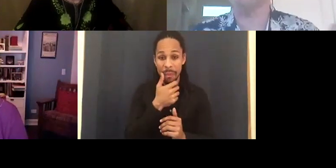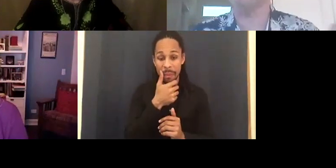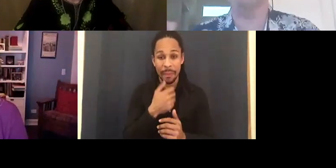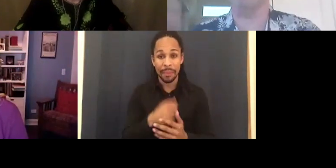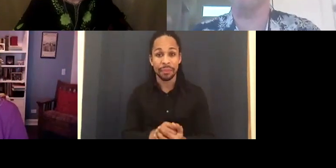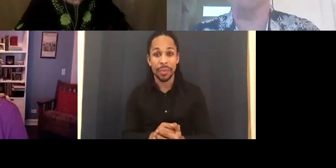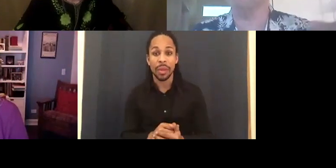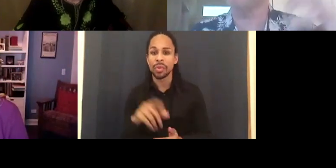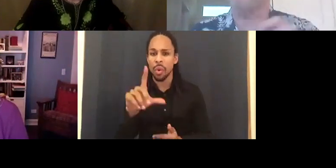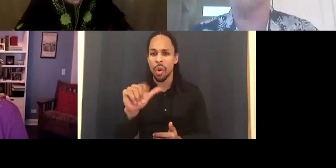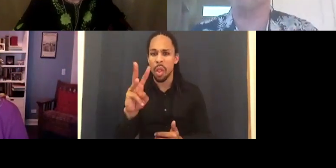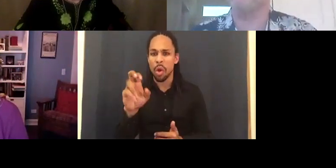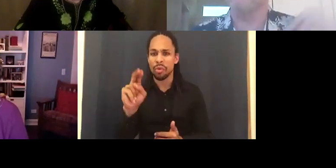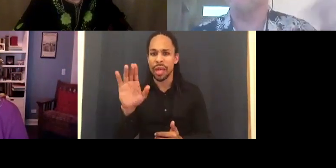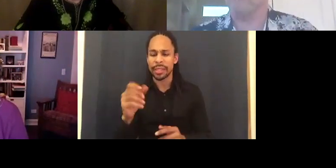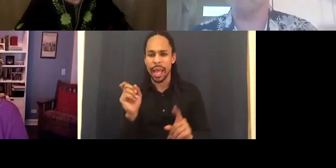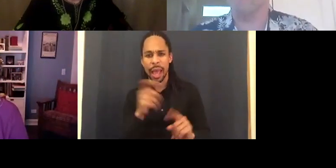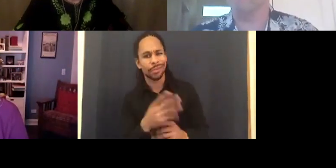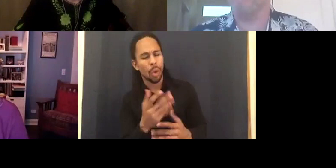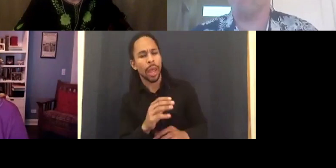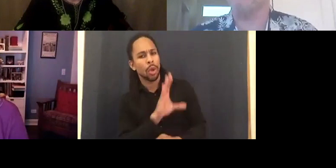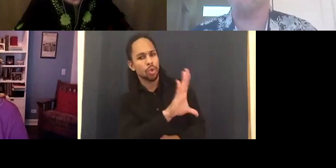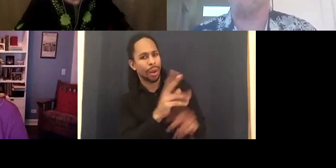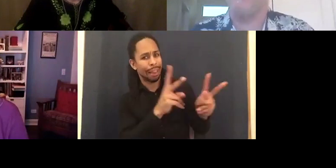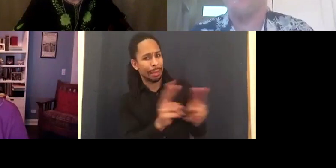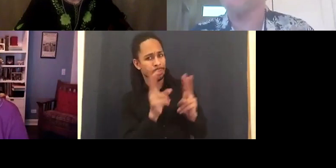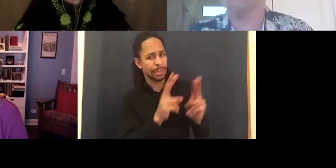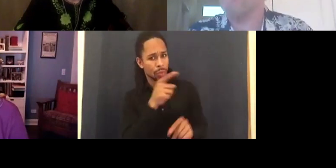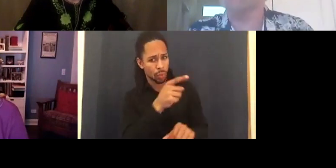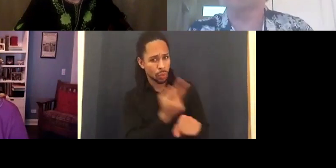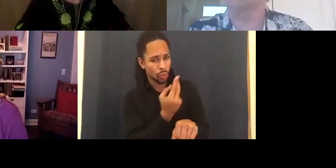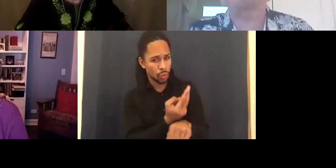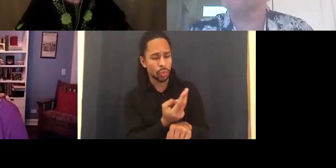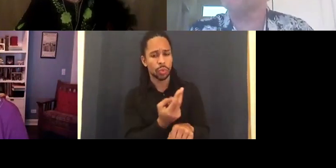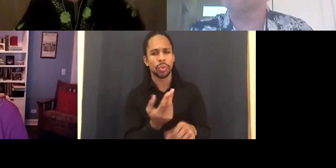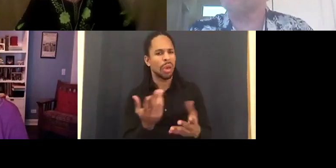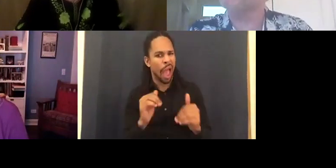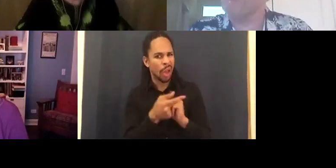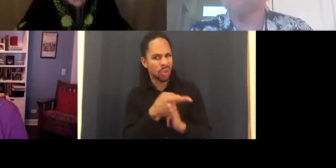in terms of the clips you used or films you focused on, those came out of the salons?